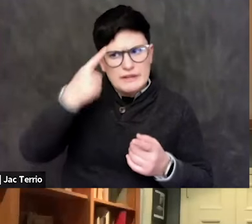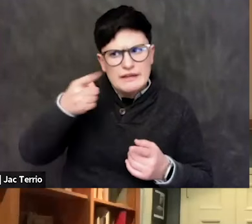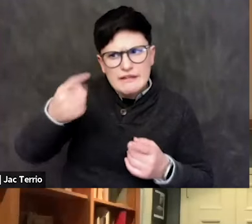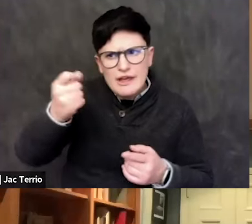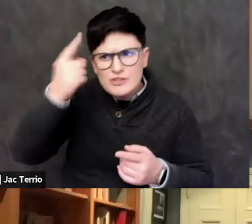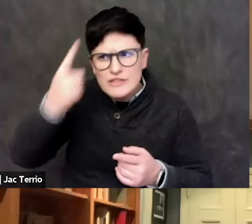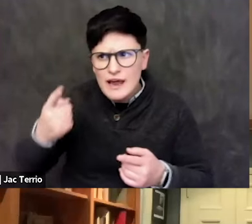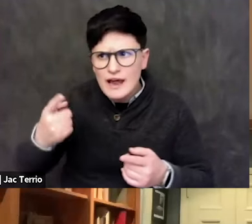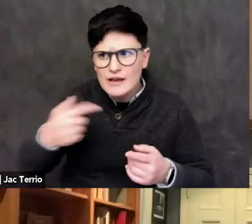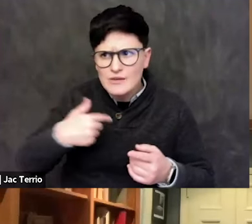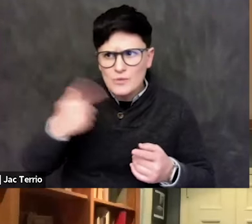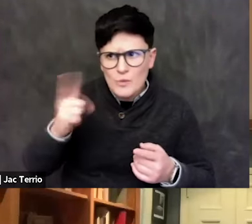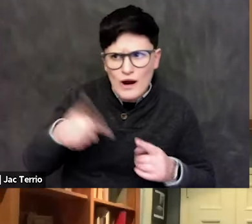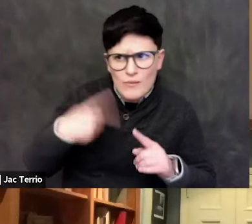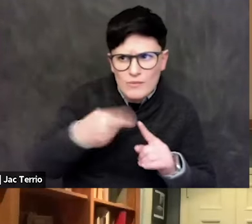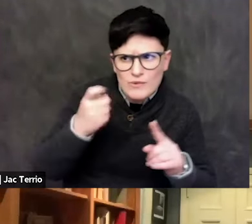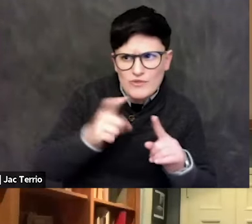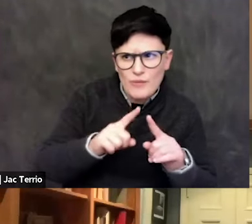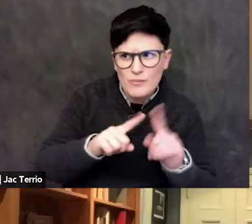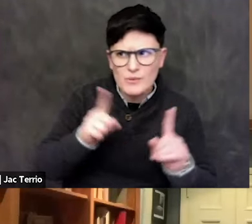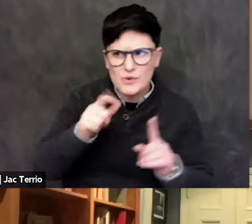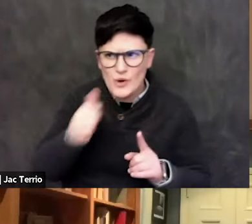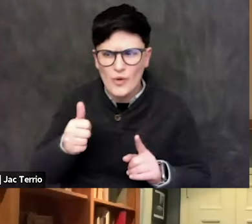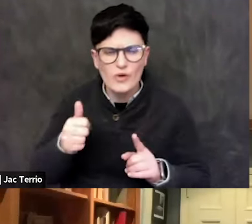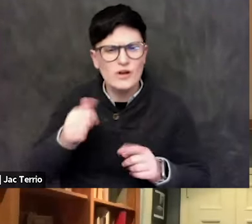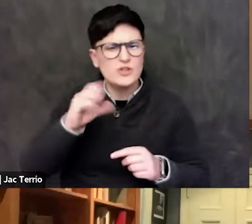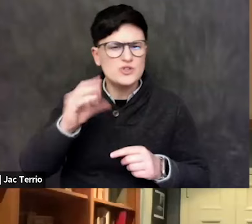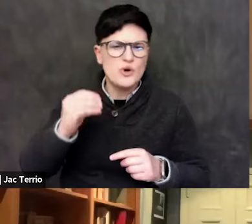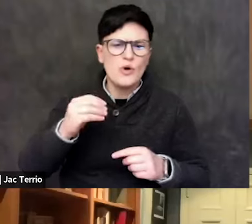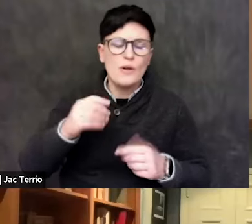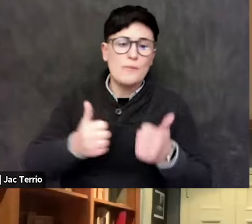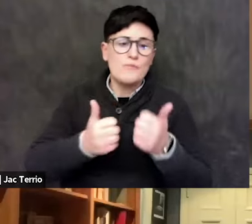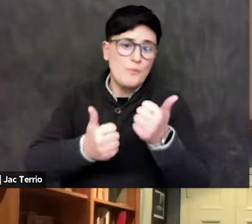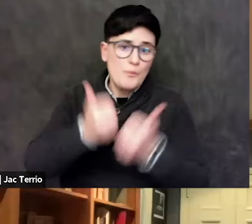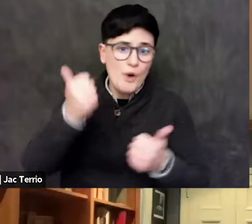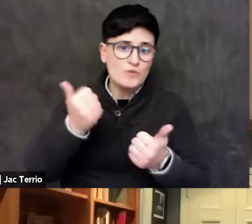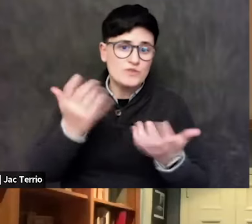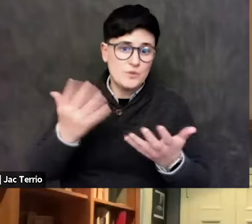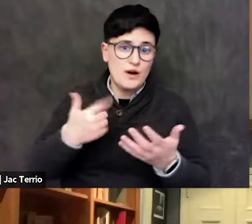But for the majority of what I've been able to see, again, I haven't done a survey of all 4,000 campuses,